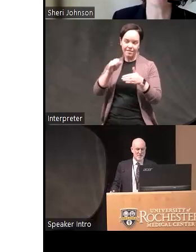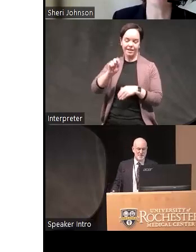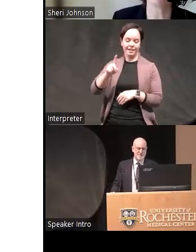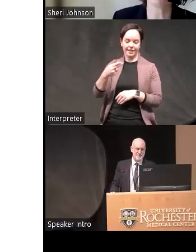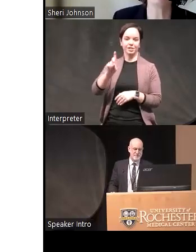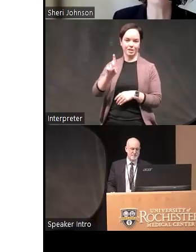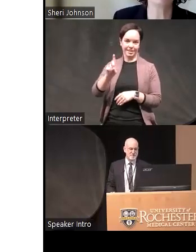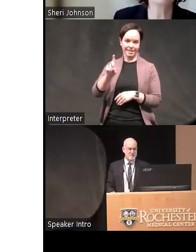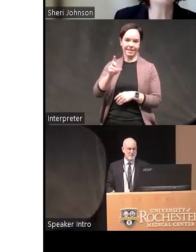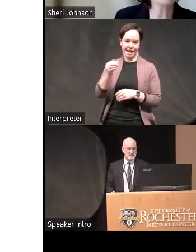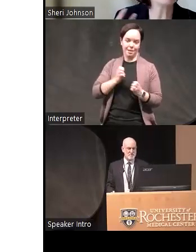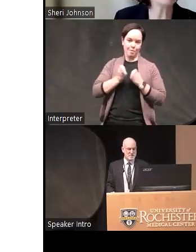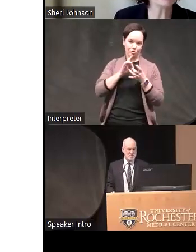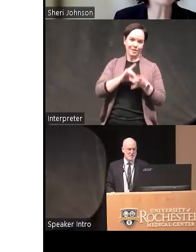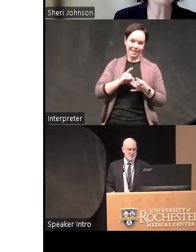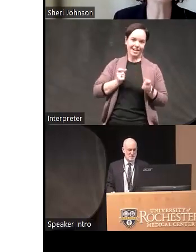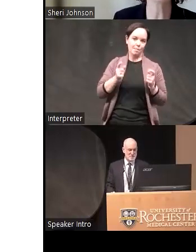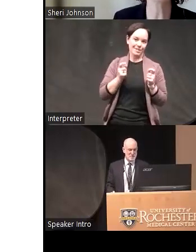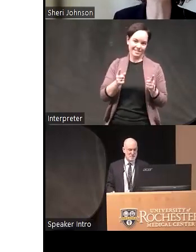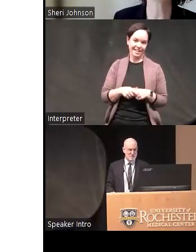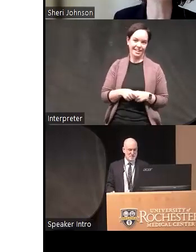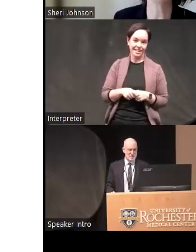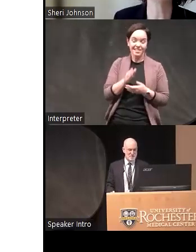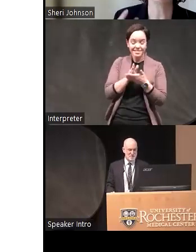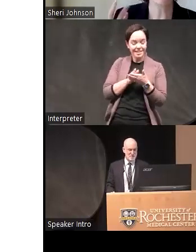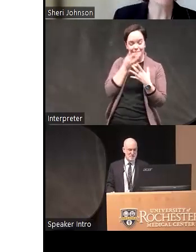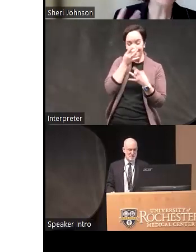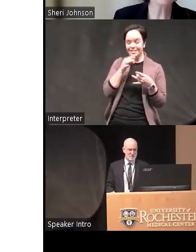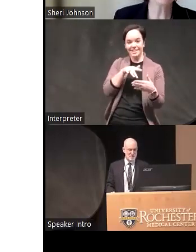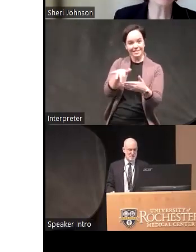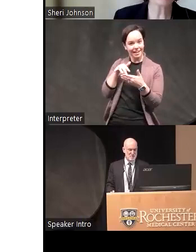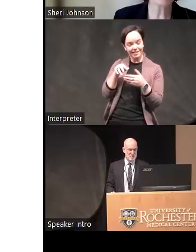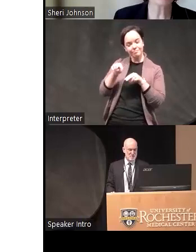related impulsivity because there have been some really interesting studies about how ADHD kids